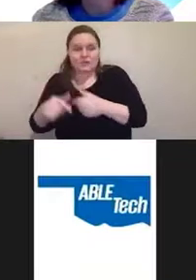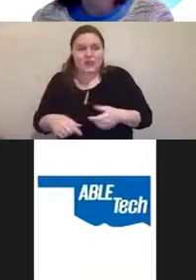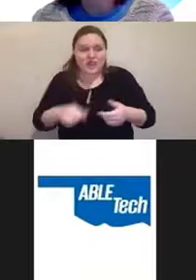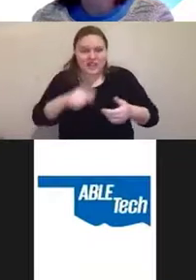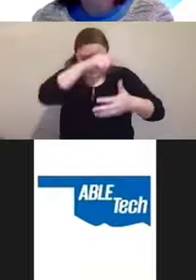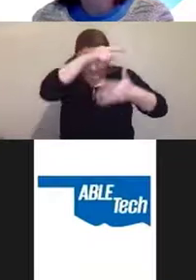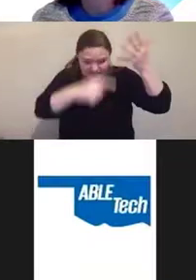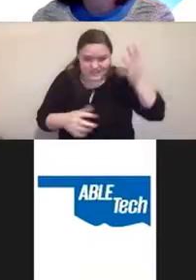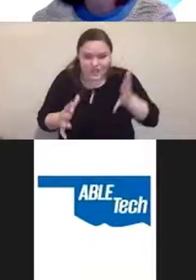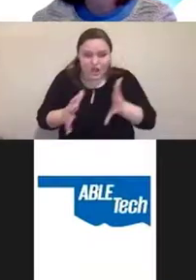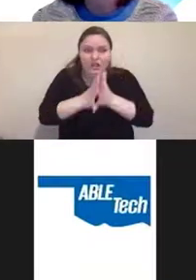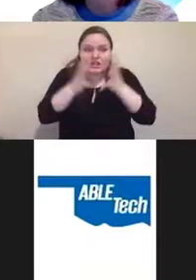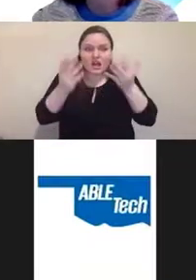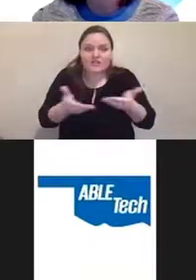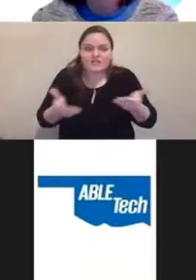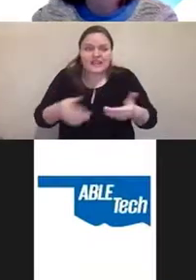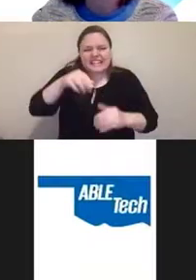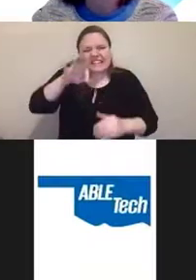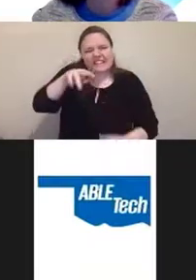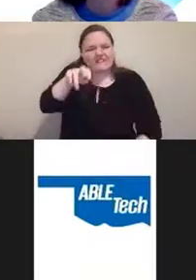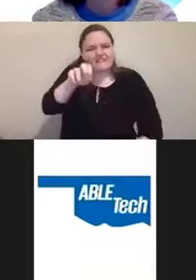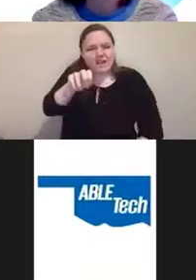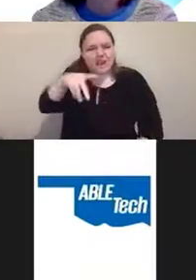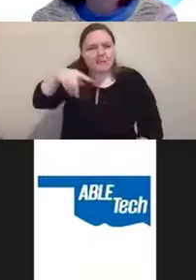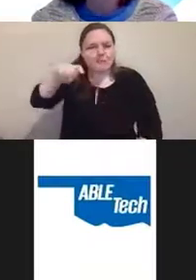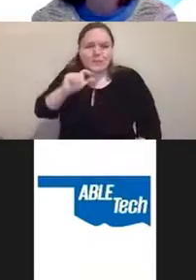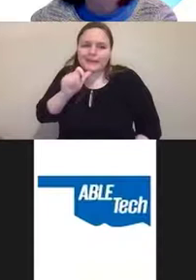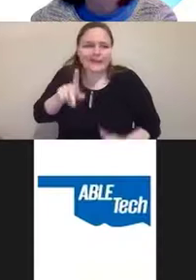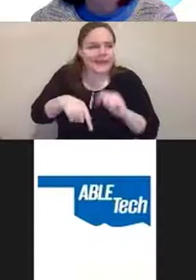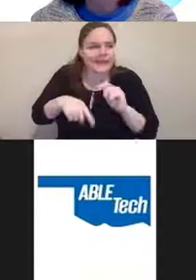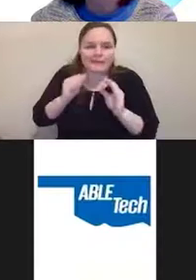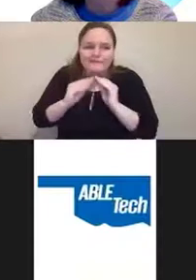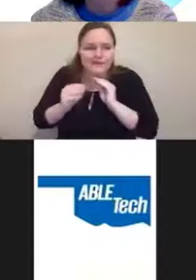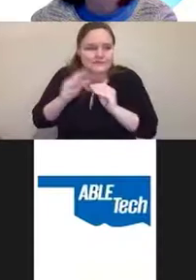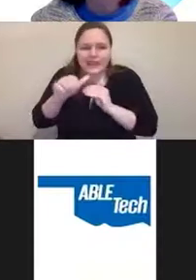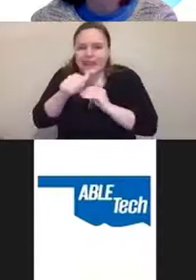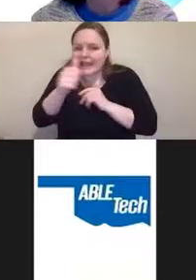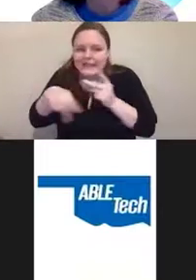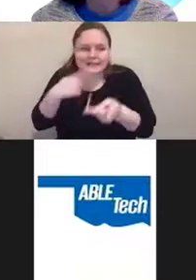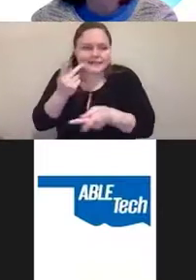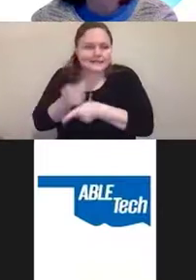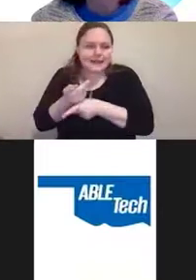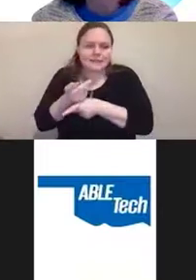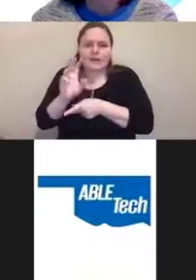be fixed by any type of overlay at this point.